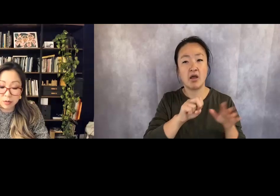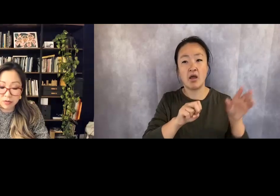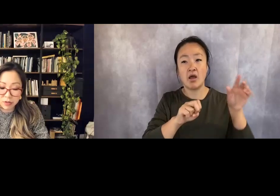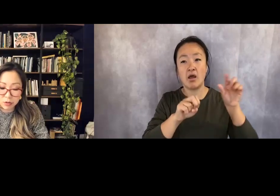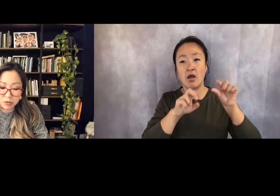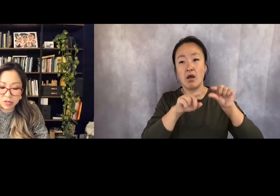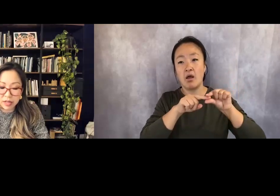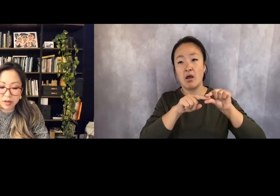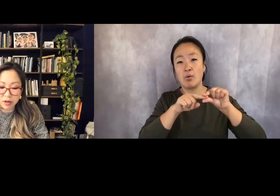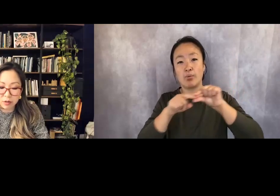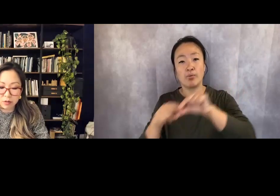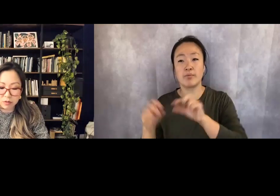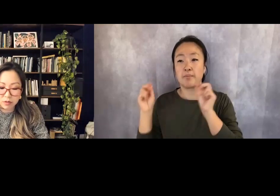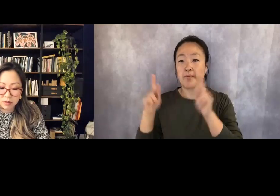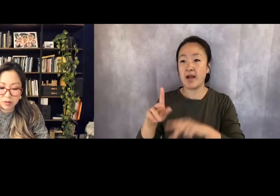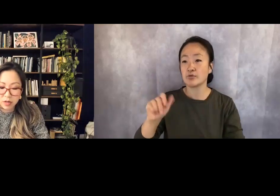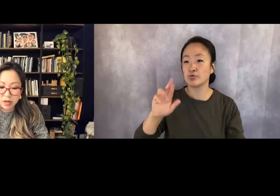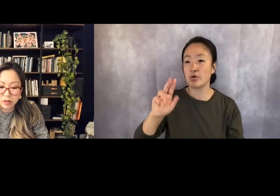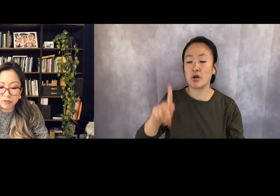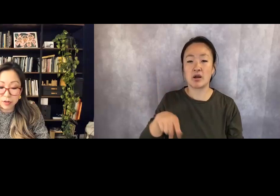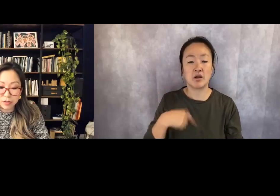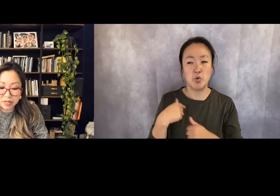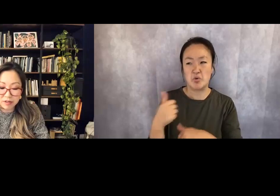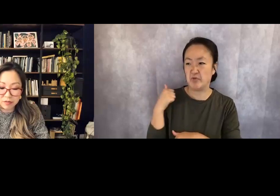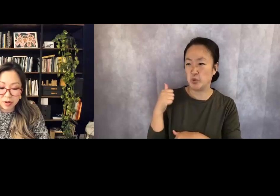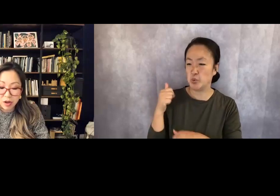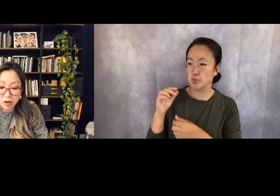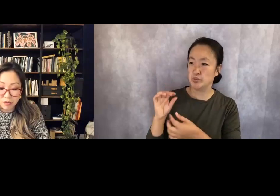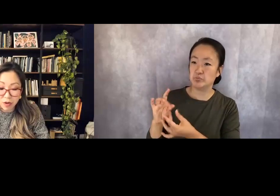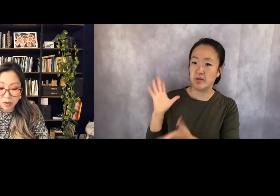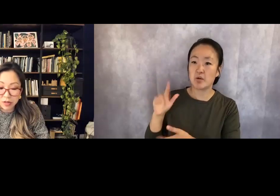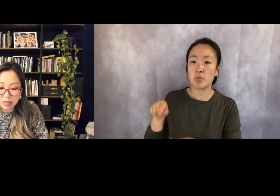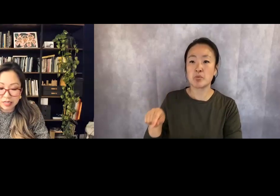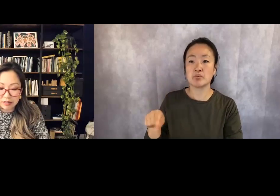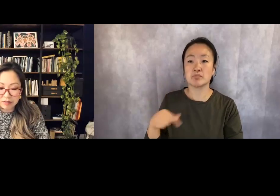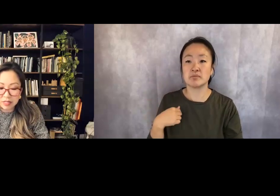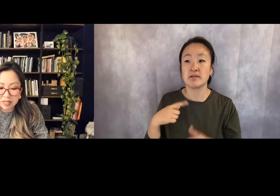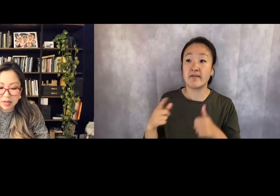He refused to let go. The first leaf of all the leaves